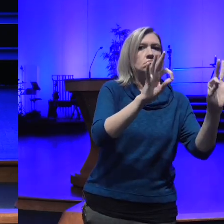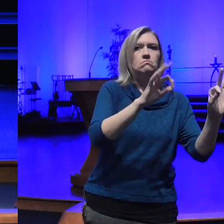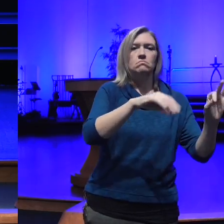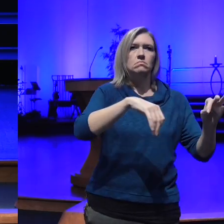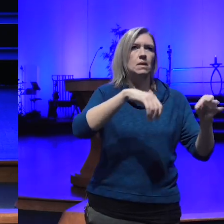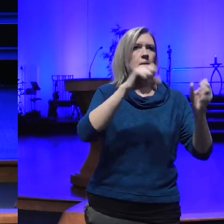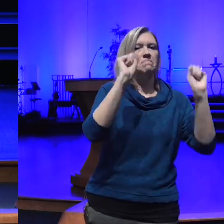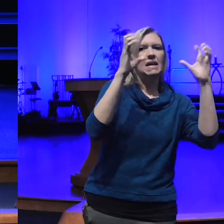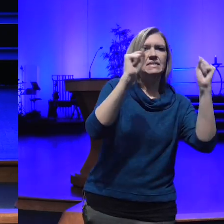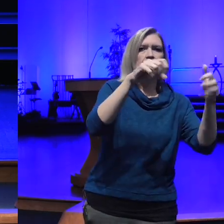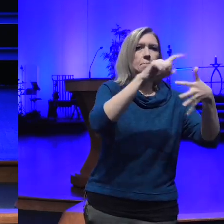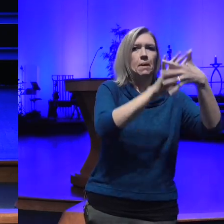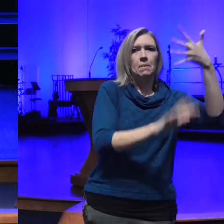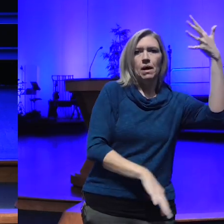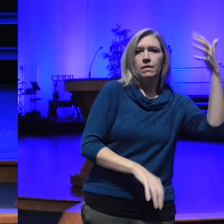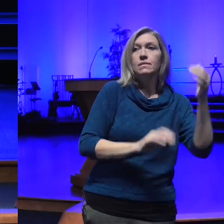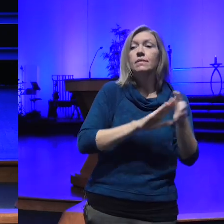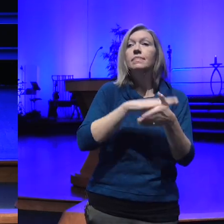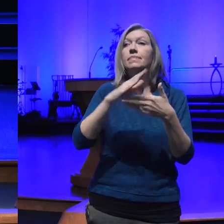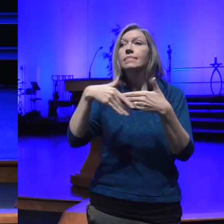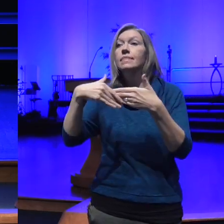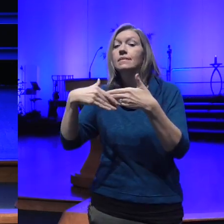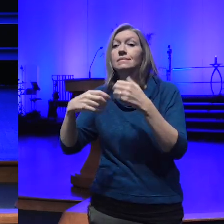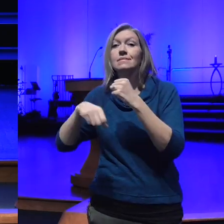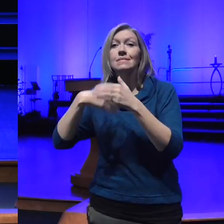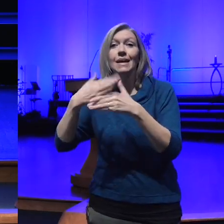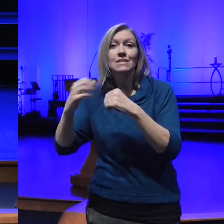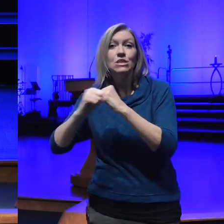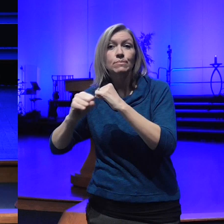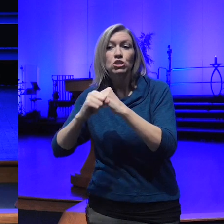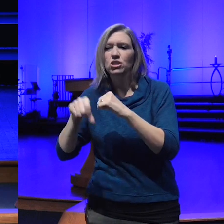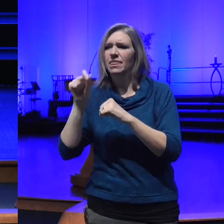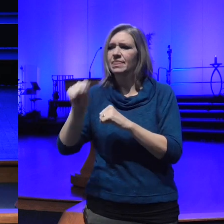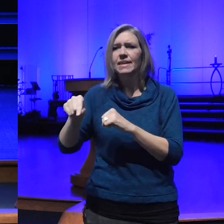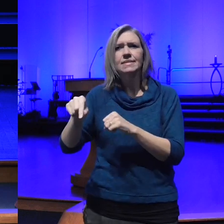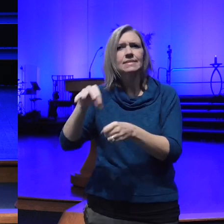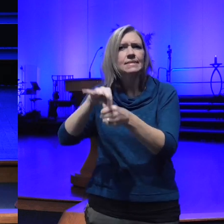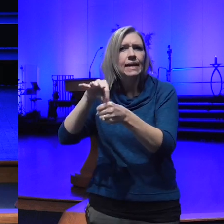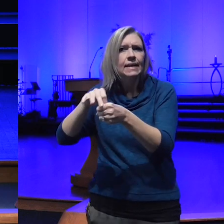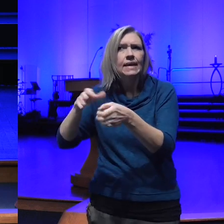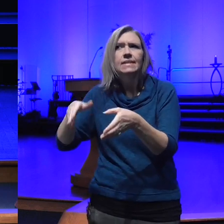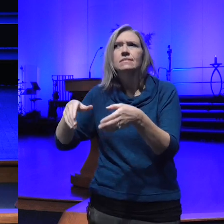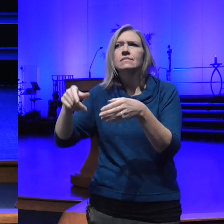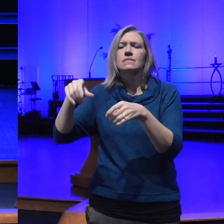next 30 seconds a a commercial this candidate is a horrible evil doer and you should never vote